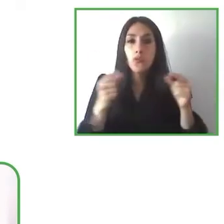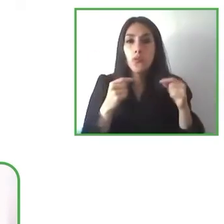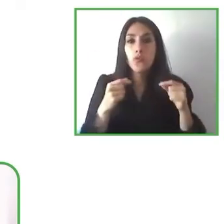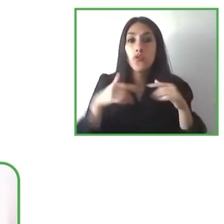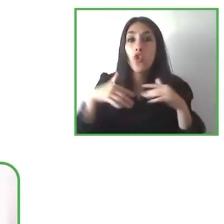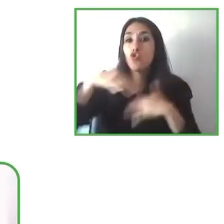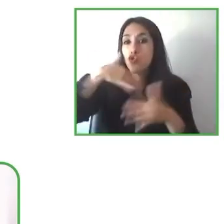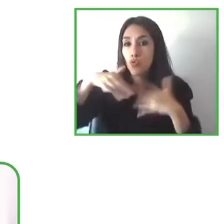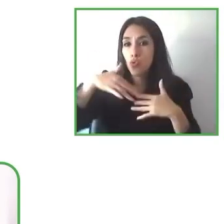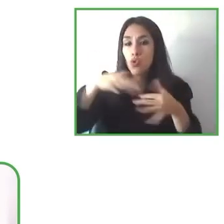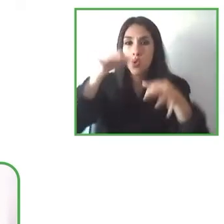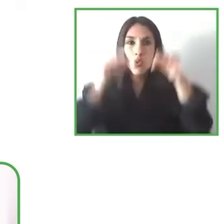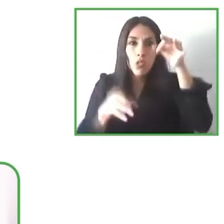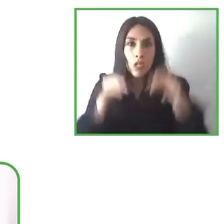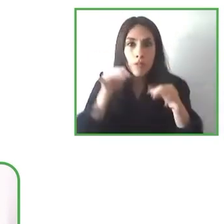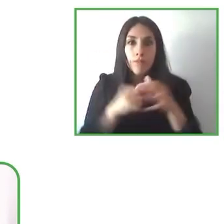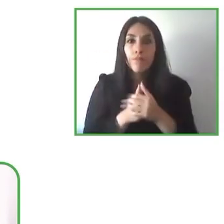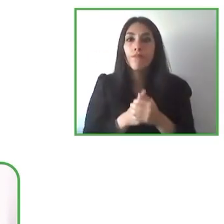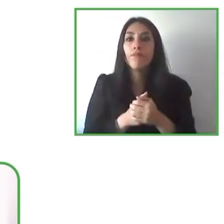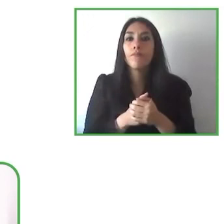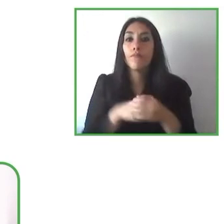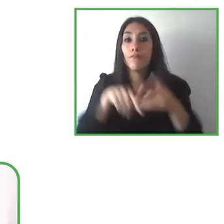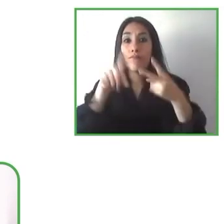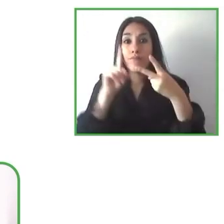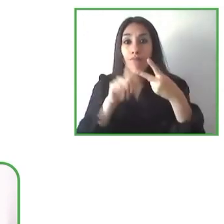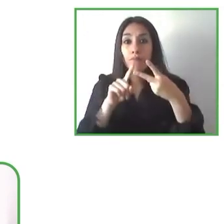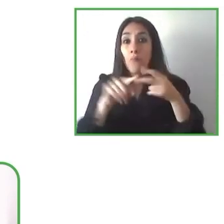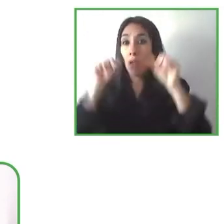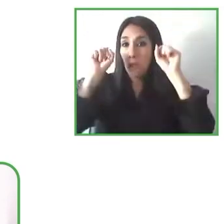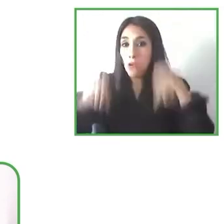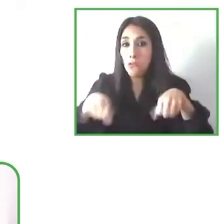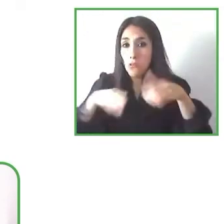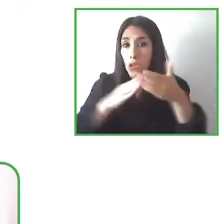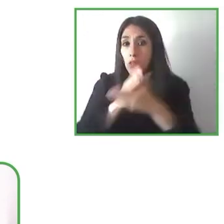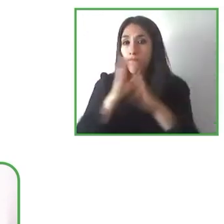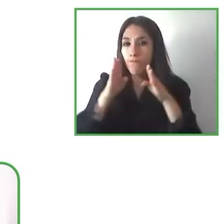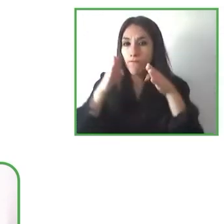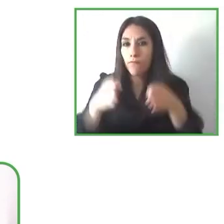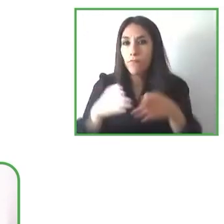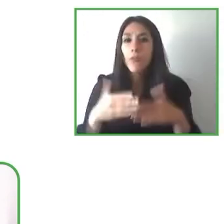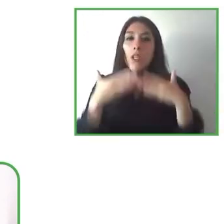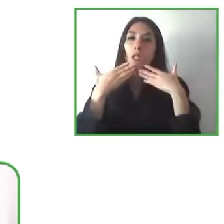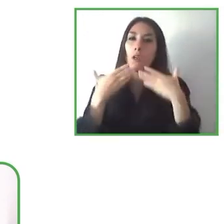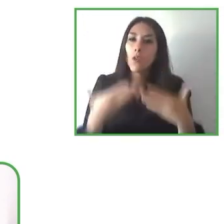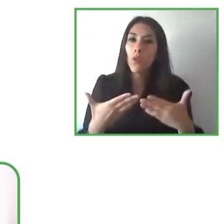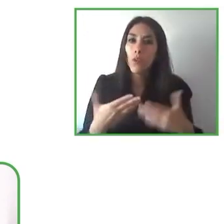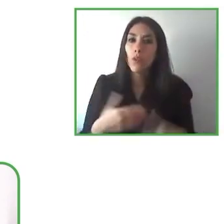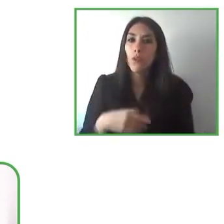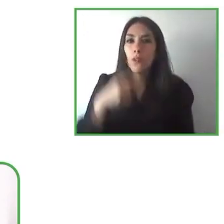Thank you so much Pablo, I think that is a very good reflection very important reflection. Claudiu